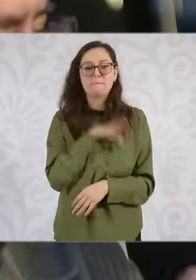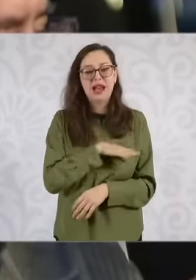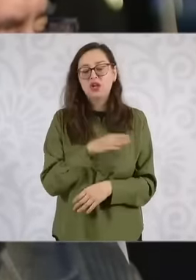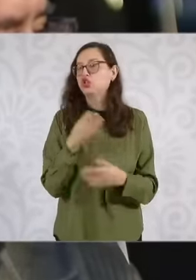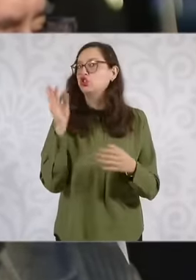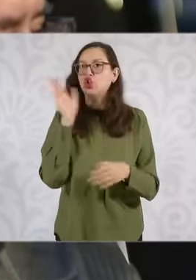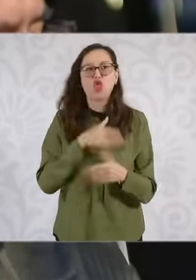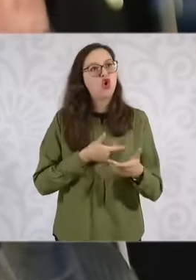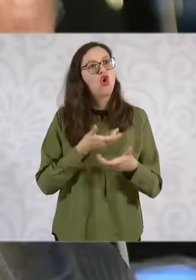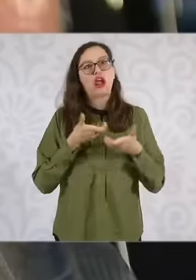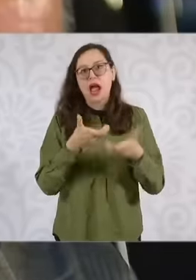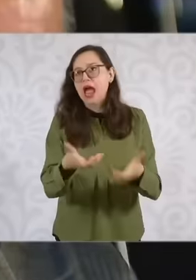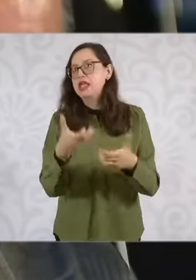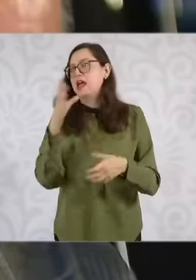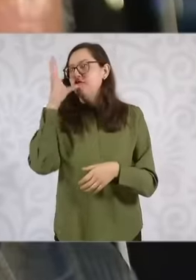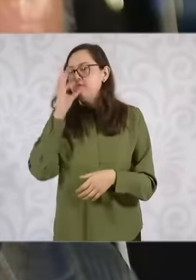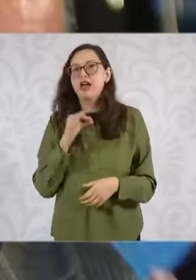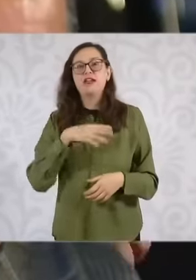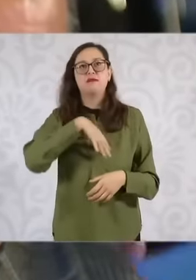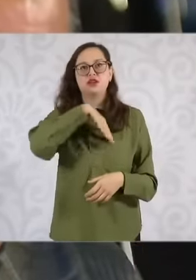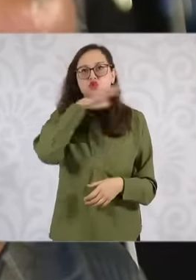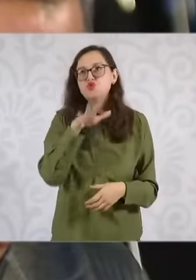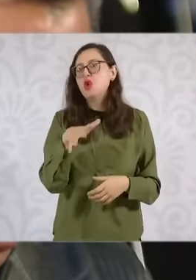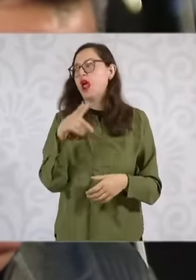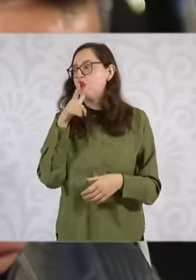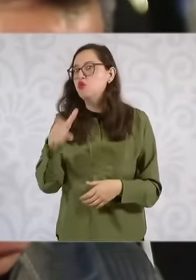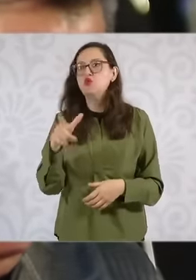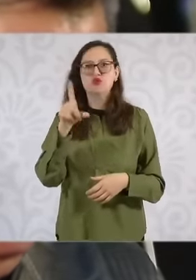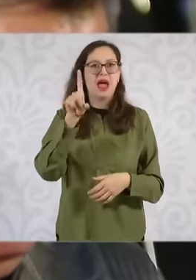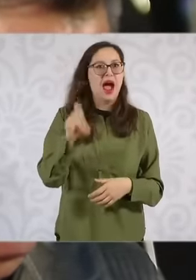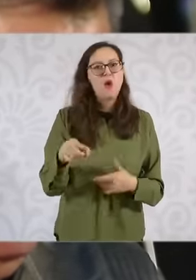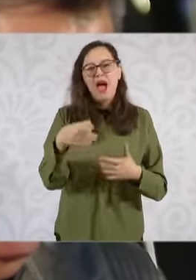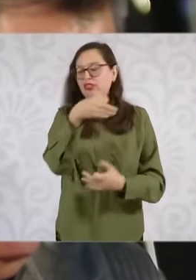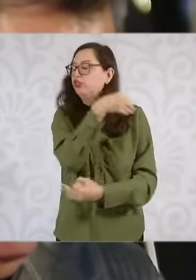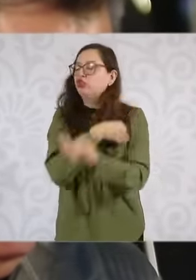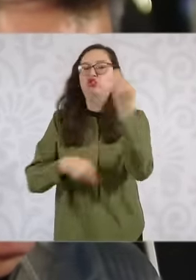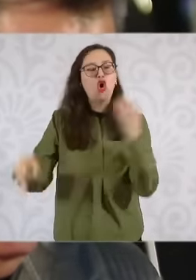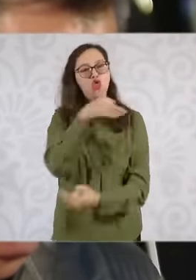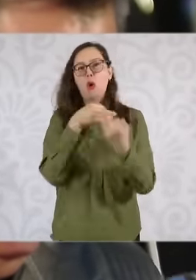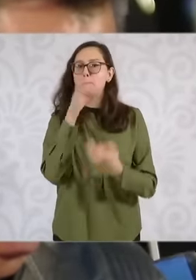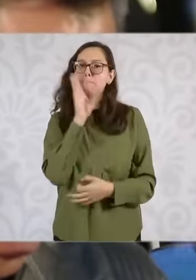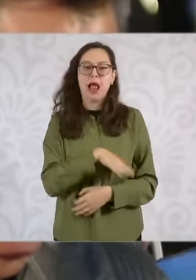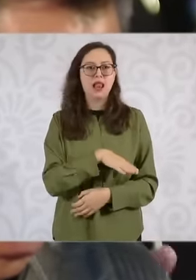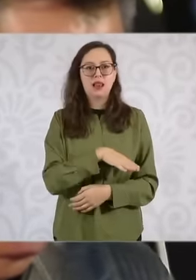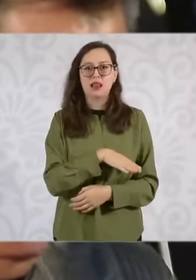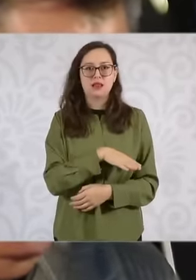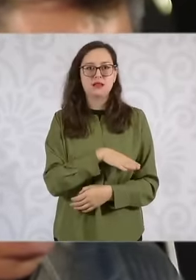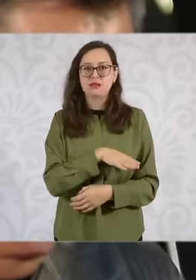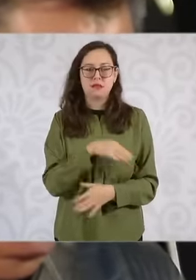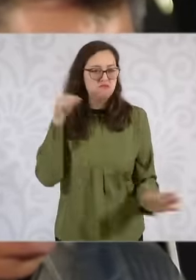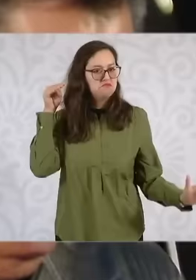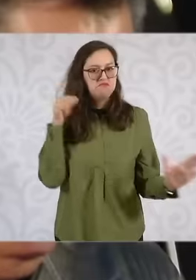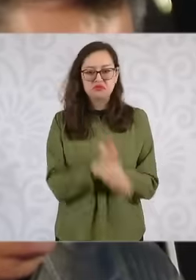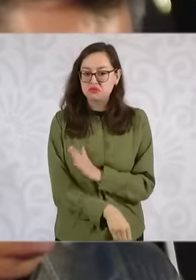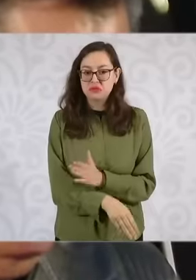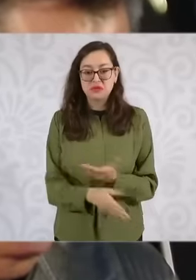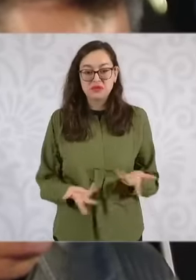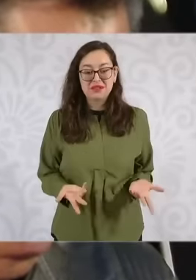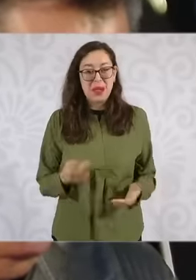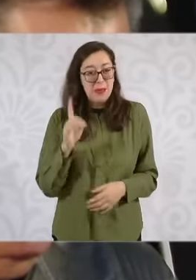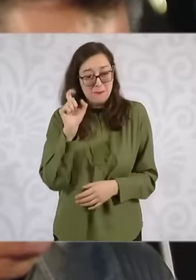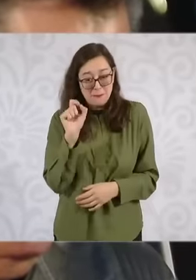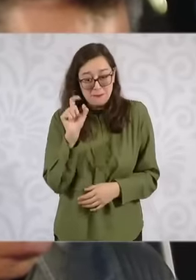mobility, everything fails, what is going to be attacked first, president, because there are more than 20 municipalities, there are more